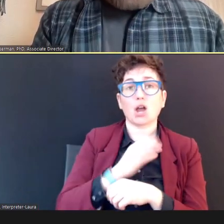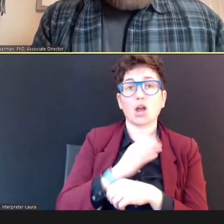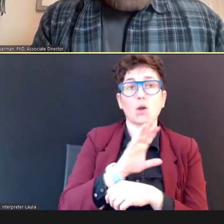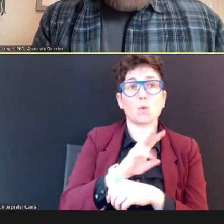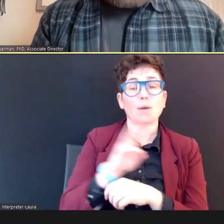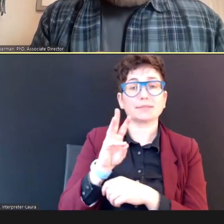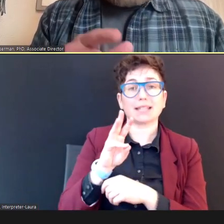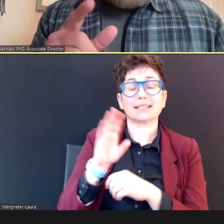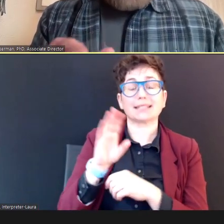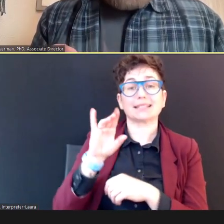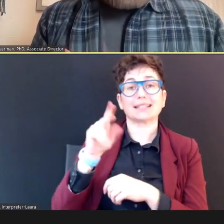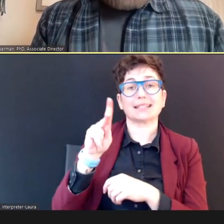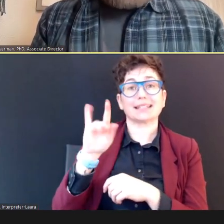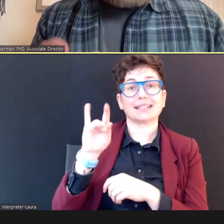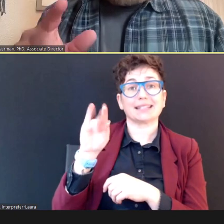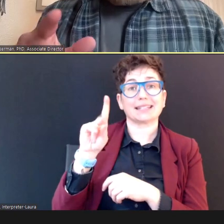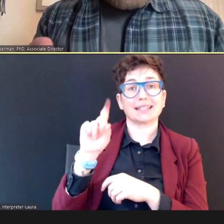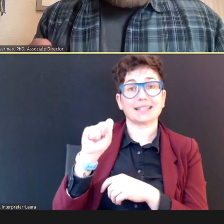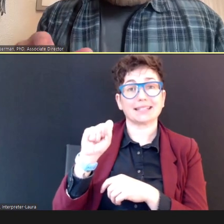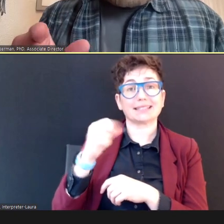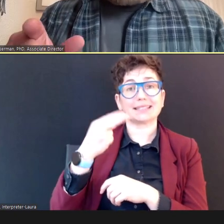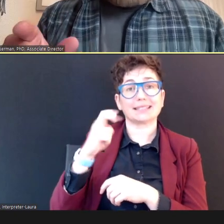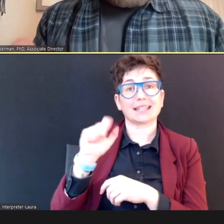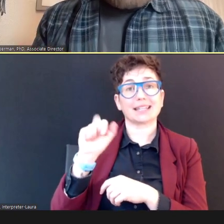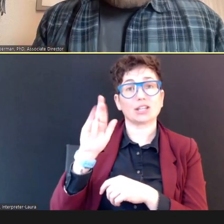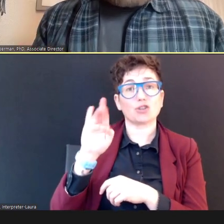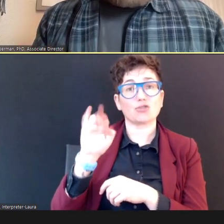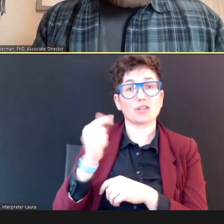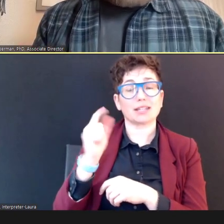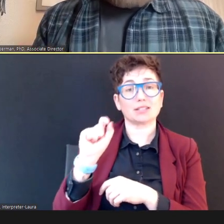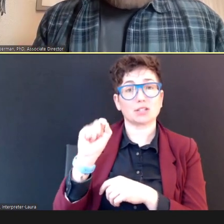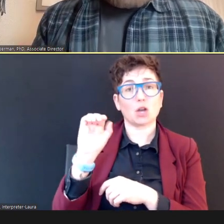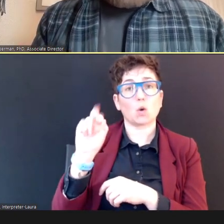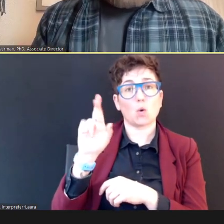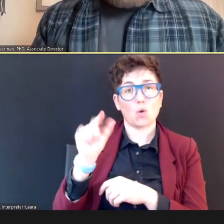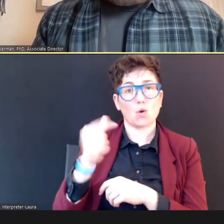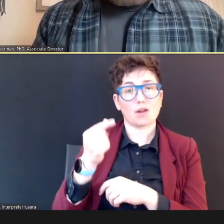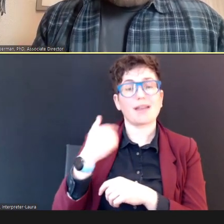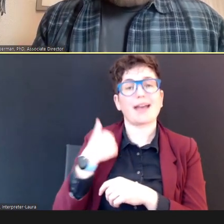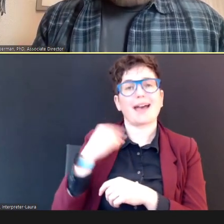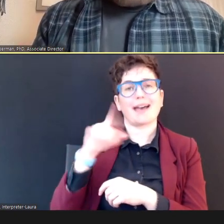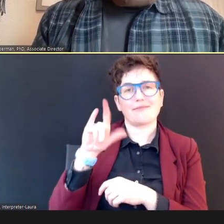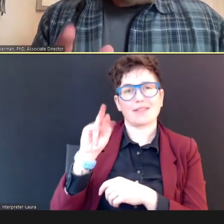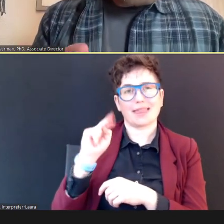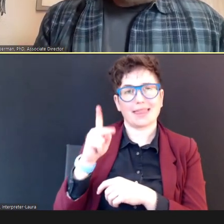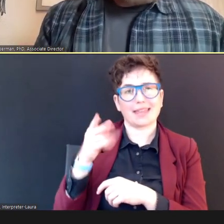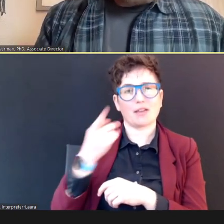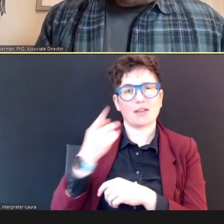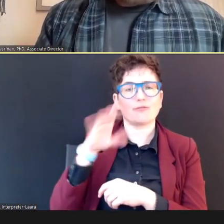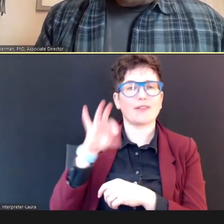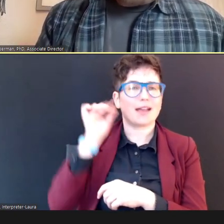to find an audiologist. which should help you do just that. Terry, are you still connected?